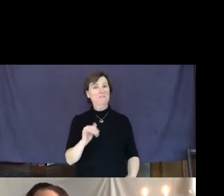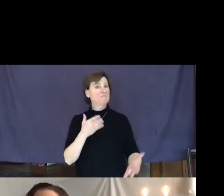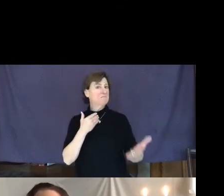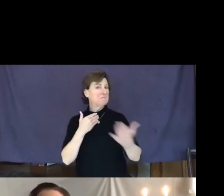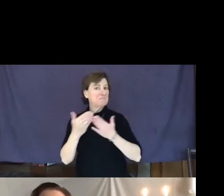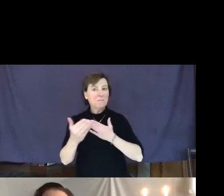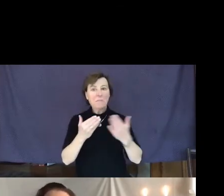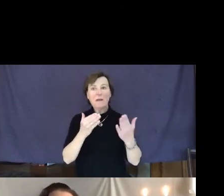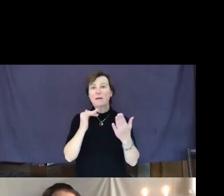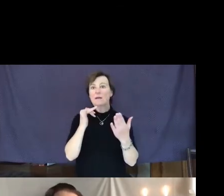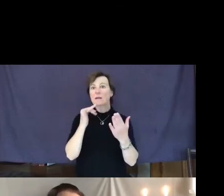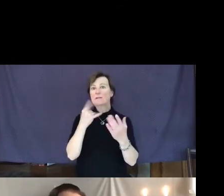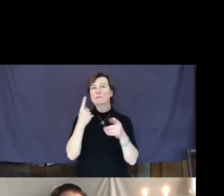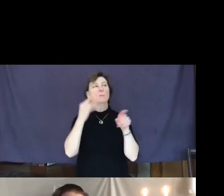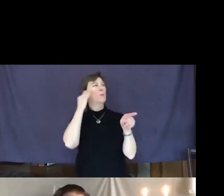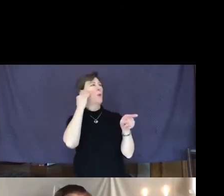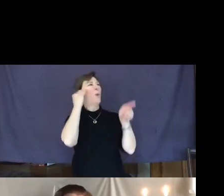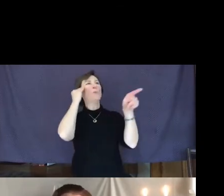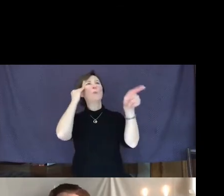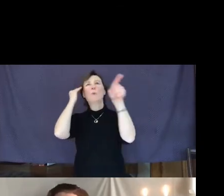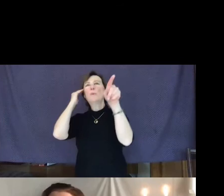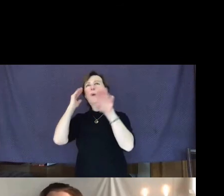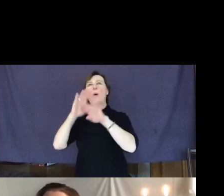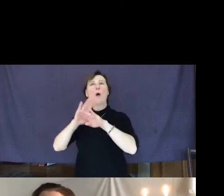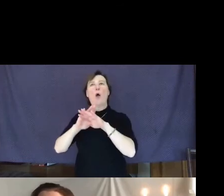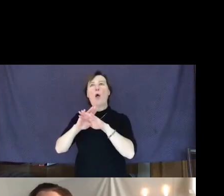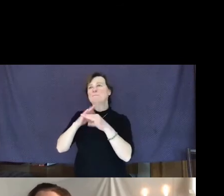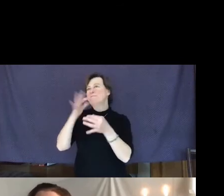have done it on social media or not.